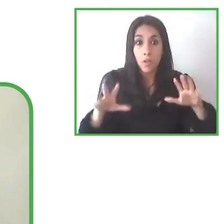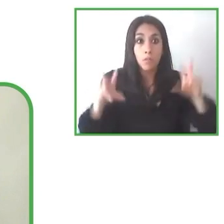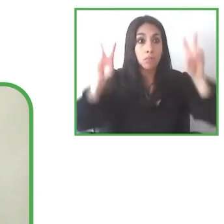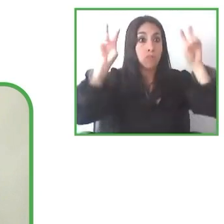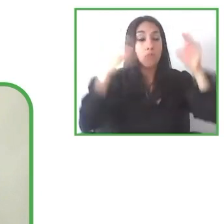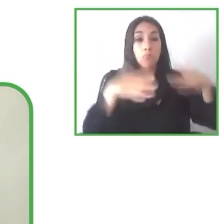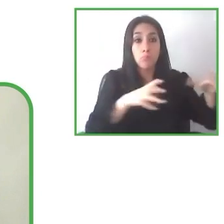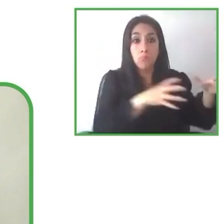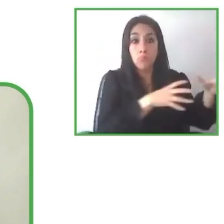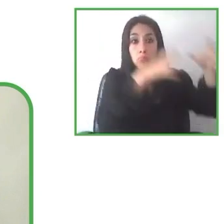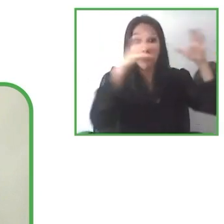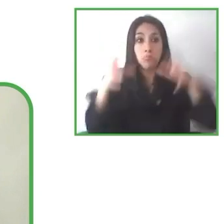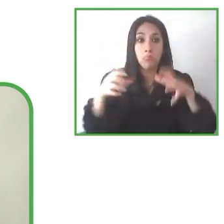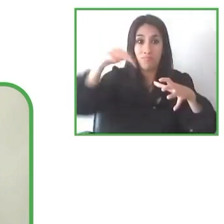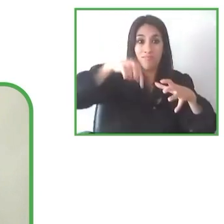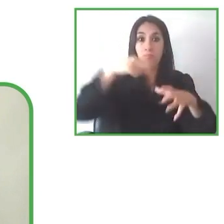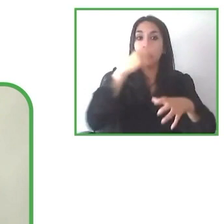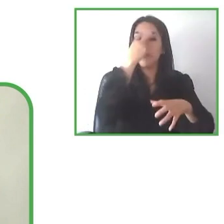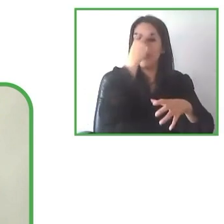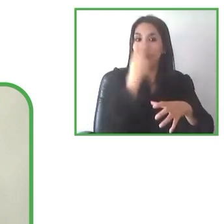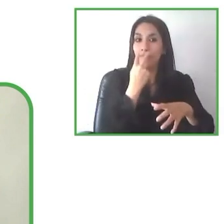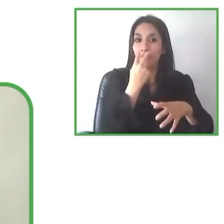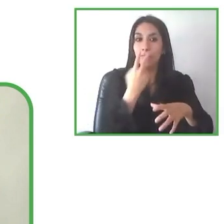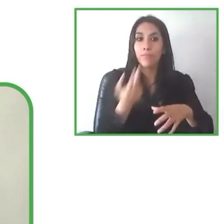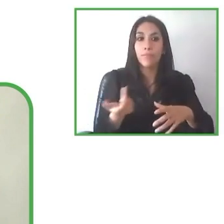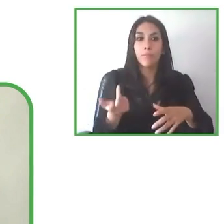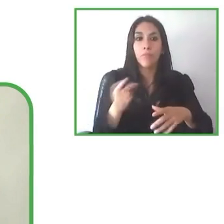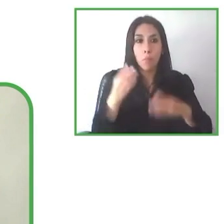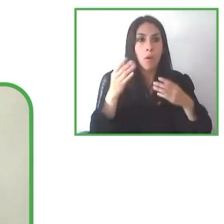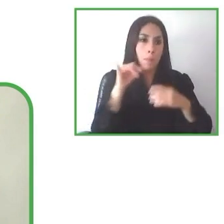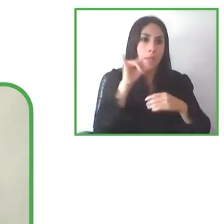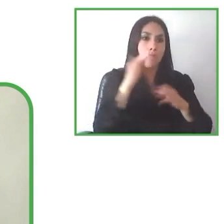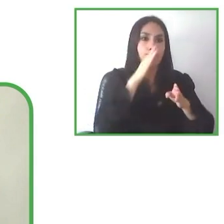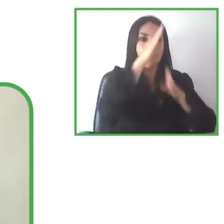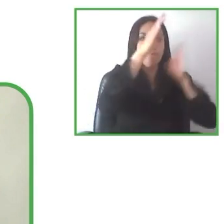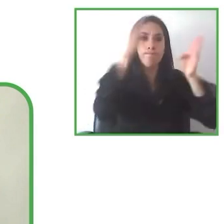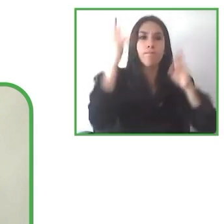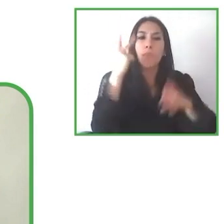this process where maybe then this ad, which is people who are blind